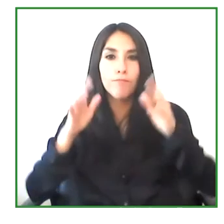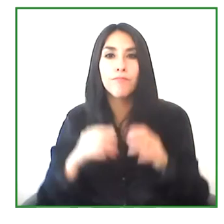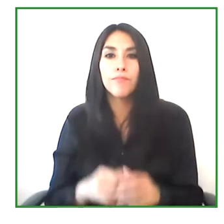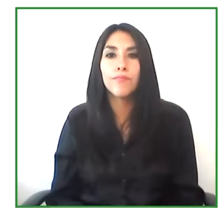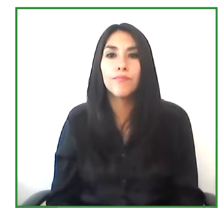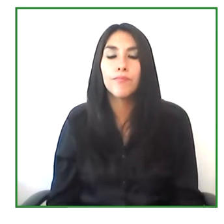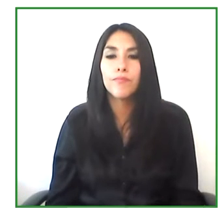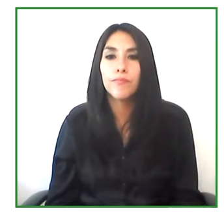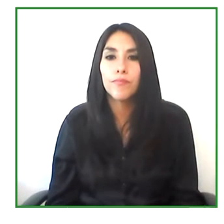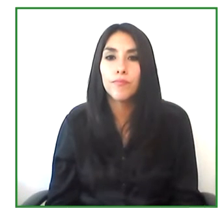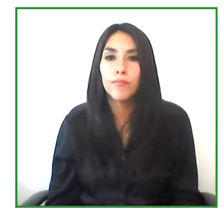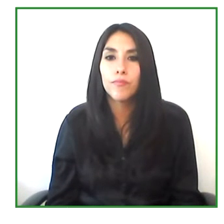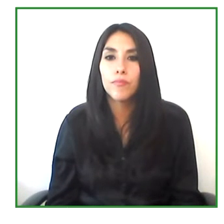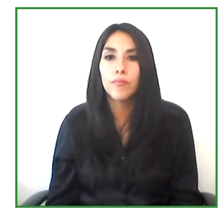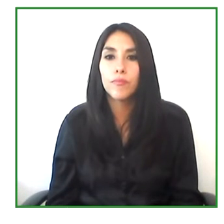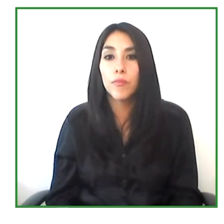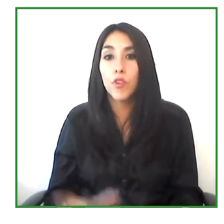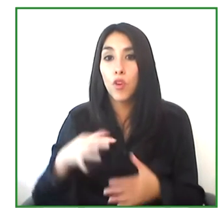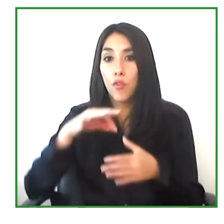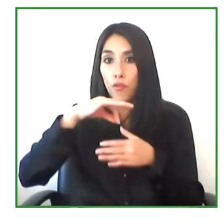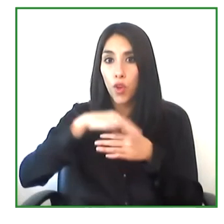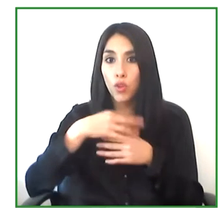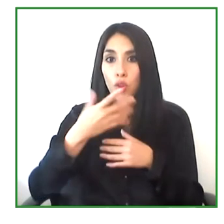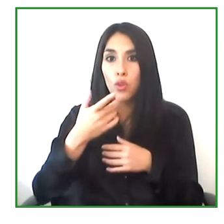because one of the things that we believe when it comes to recruitment.